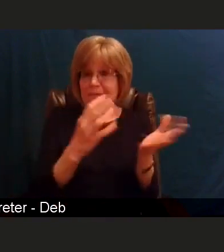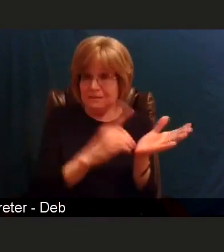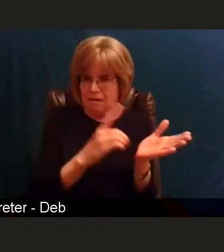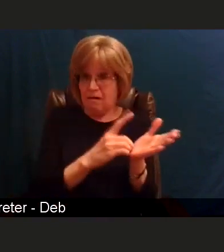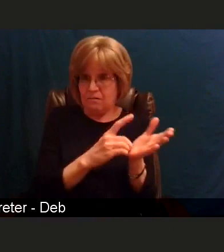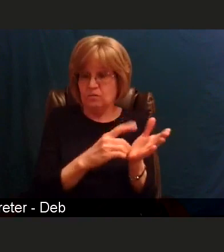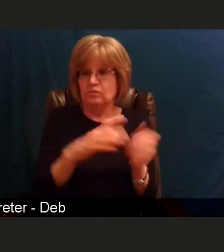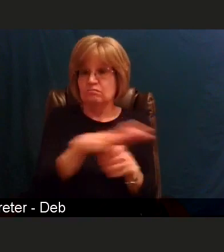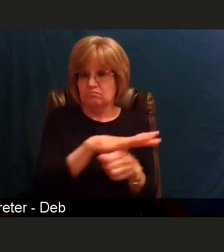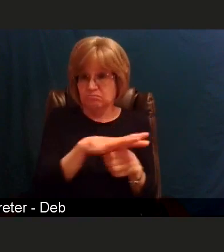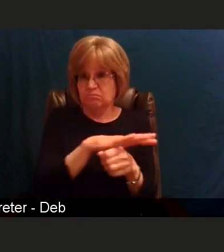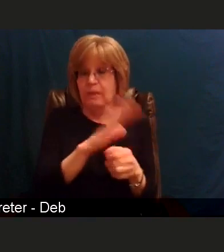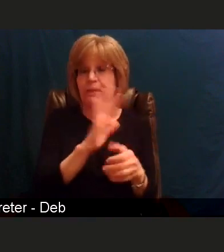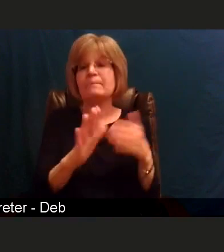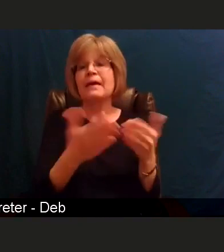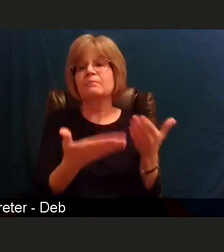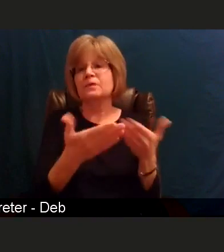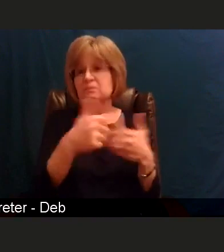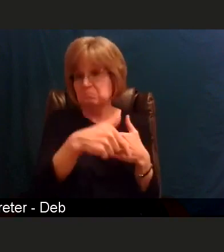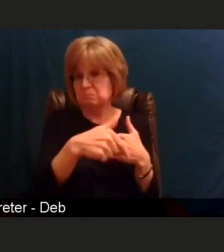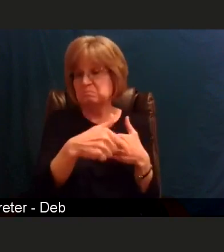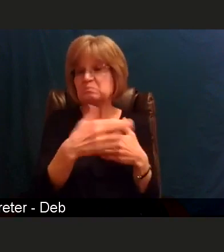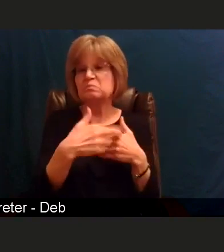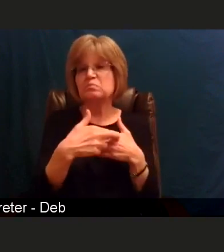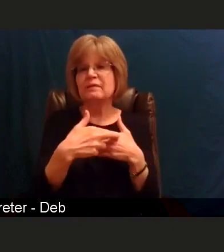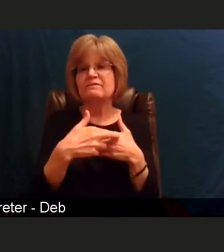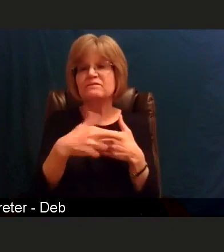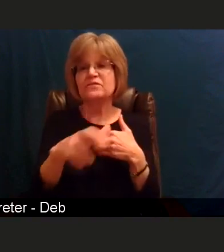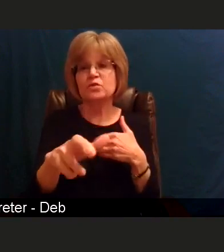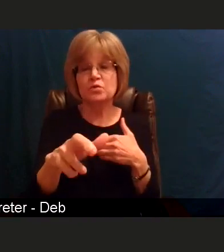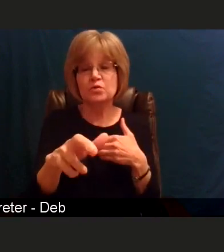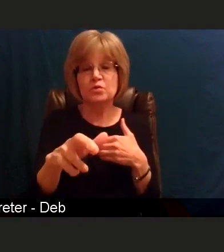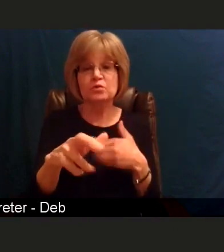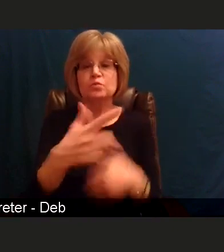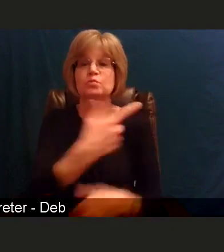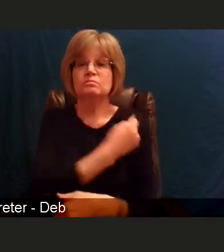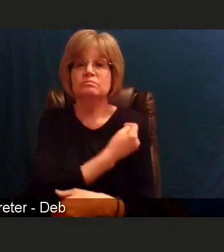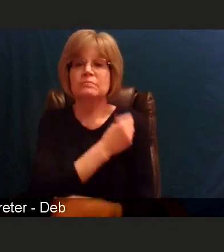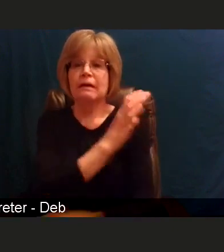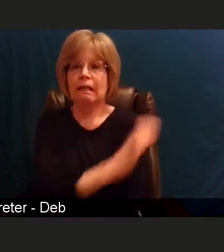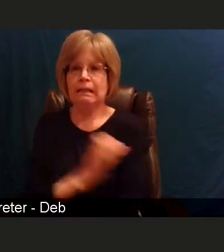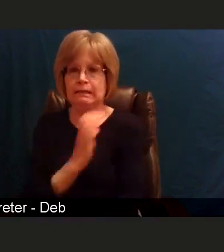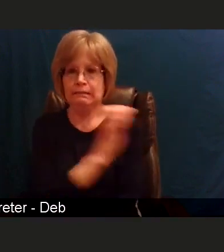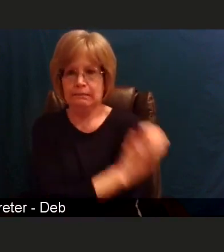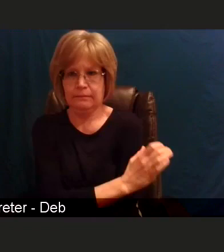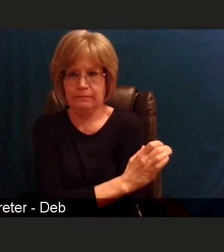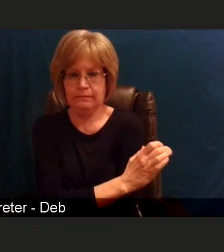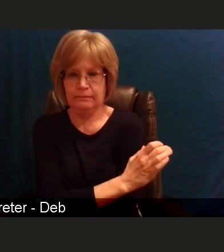they may refer you to potentially a vaccine clinic. What I imagine will happen is that